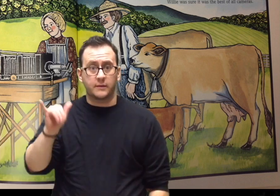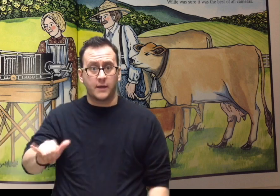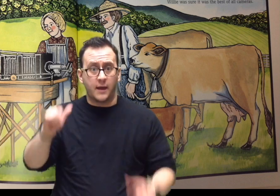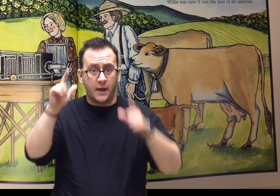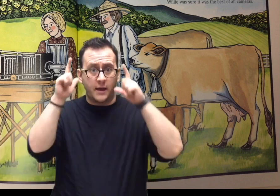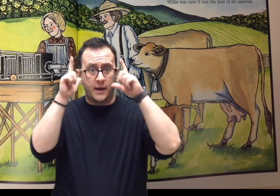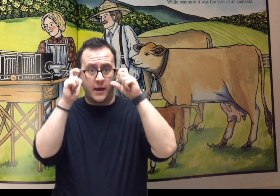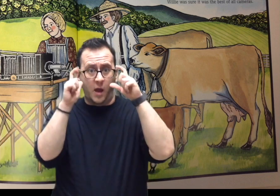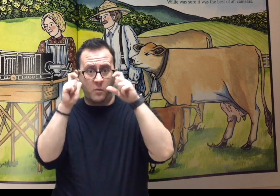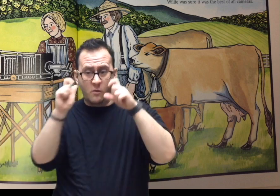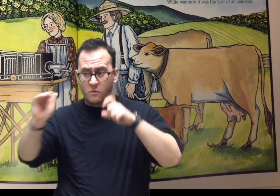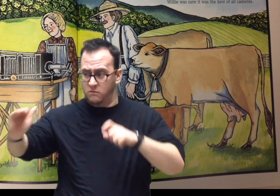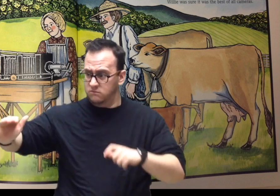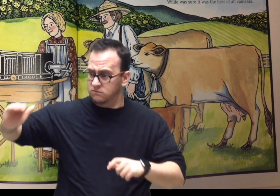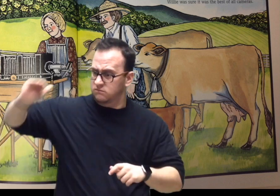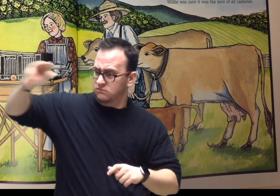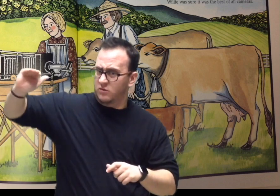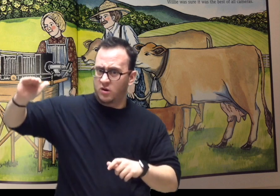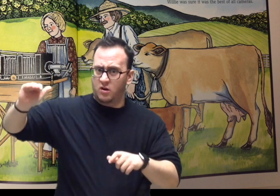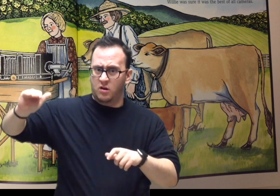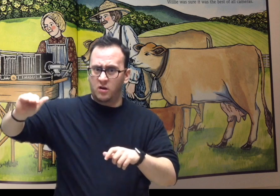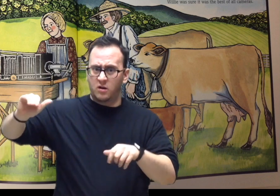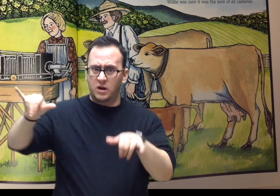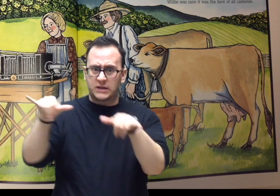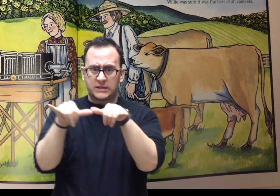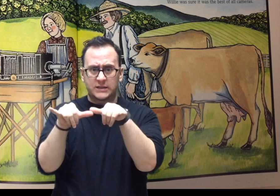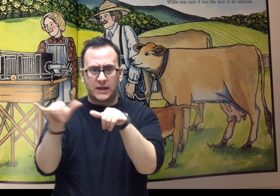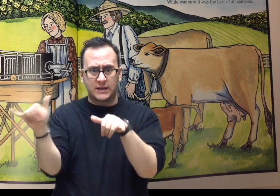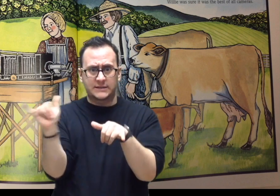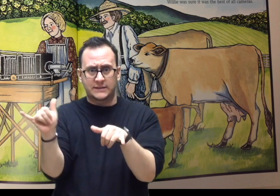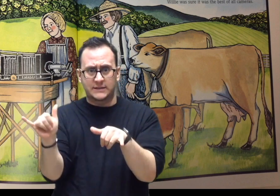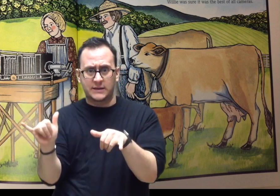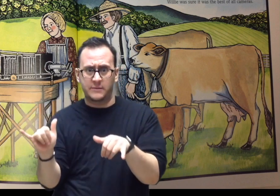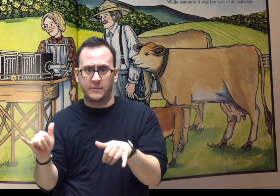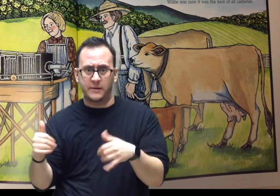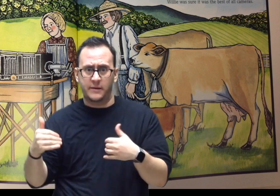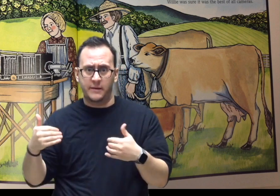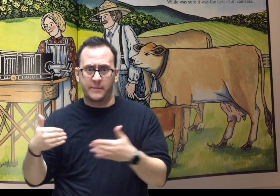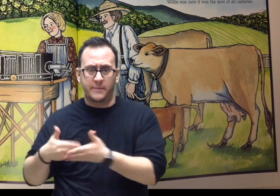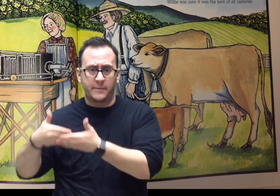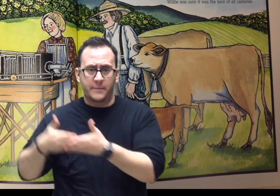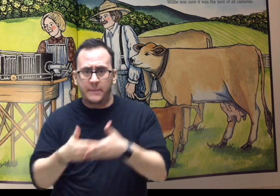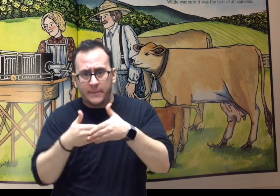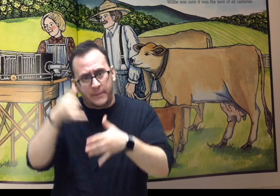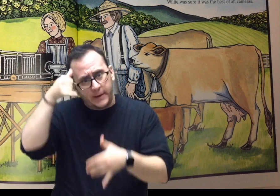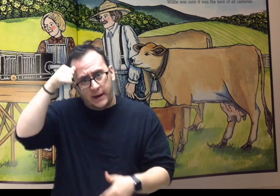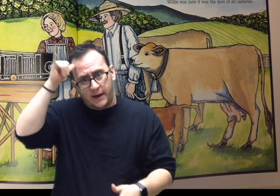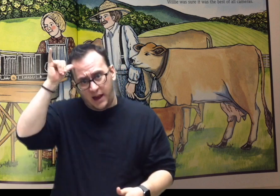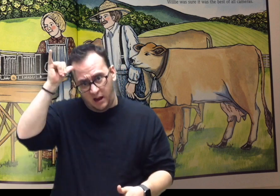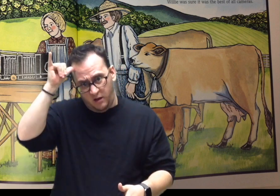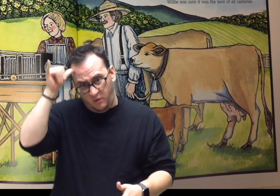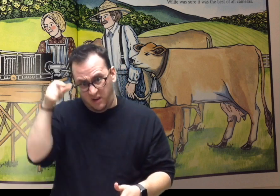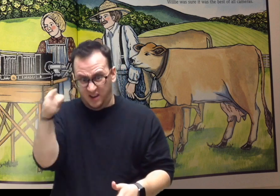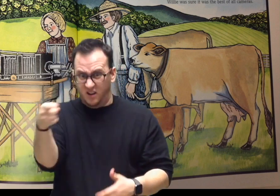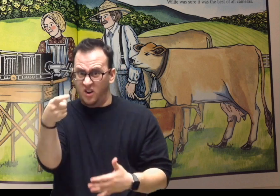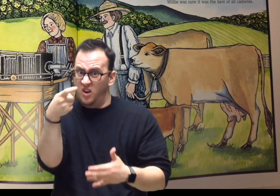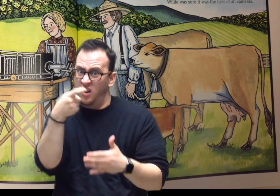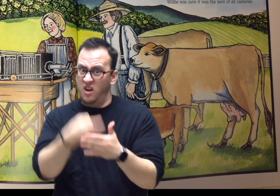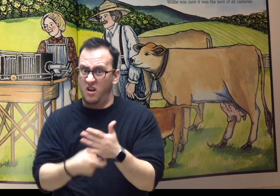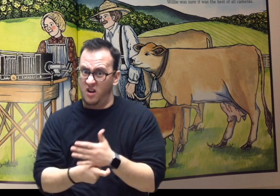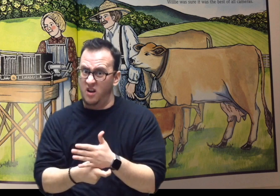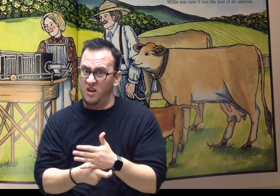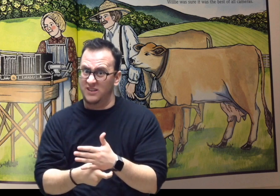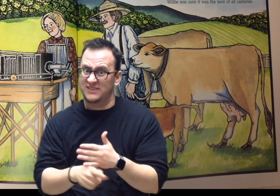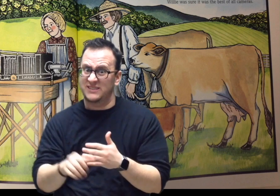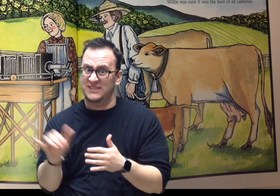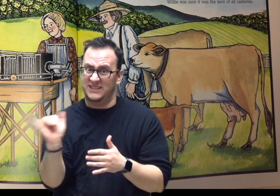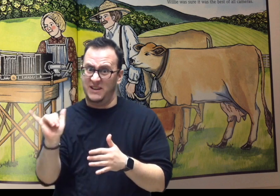Central Story: It was taller than a newborn calf, and cost as much as his father’s herd of ten cows. Willie was sure it was the best of all cameras.